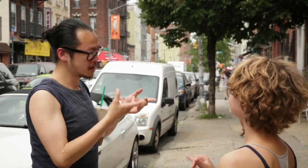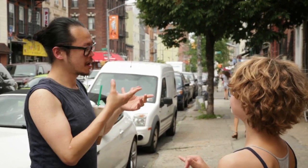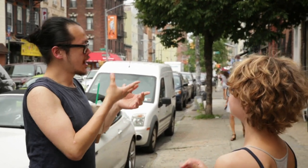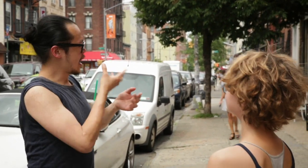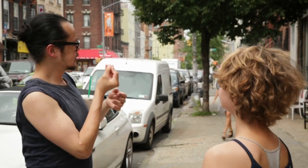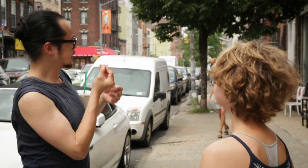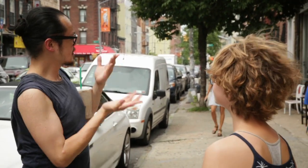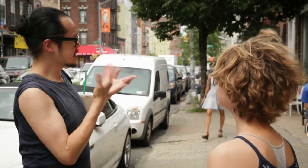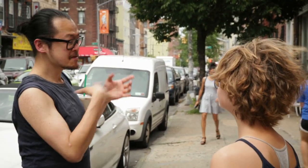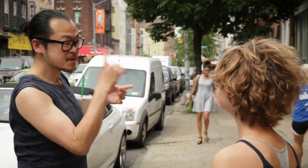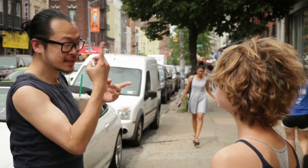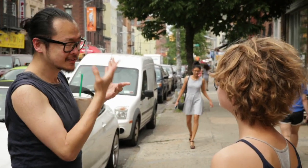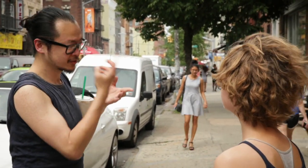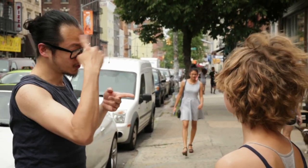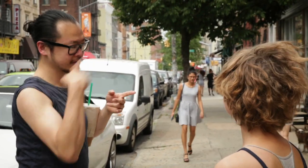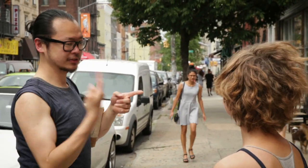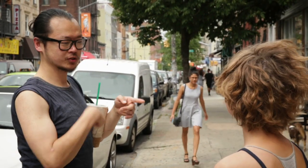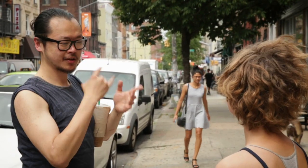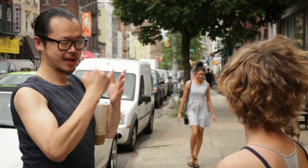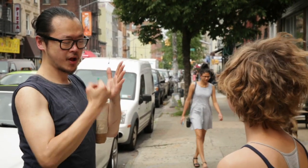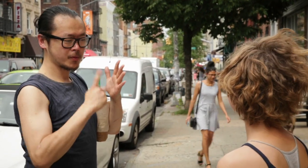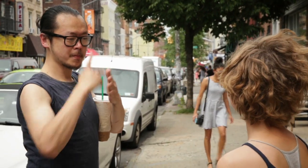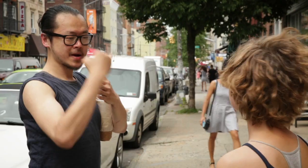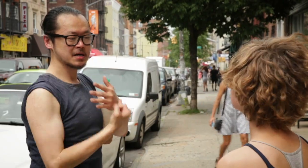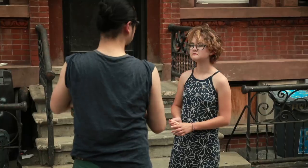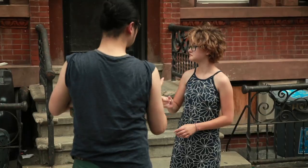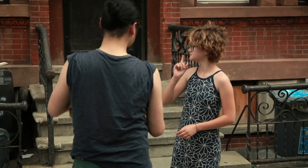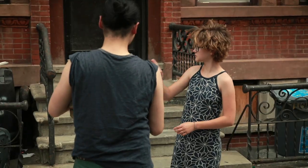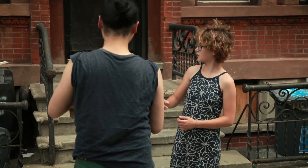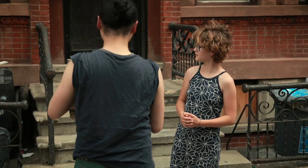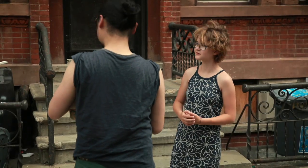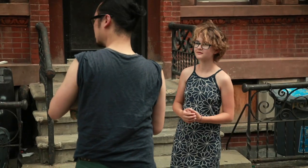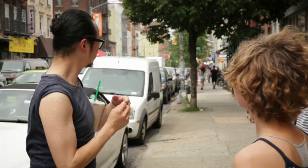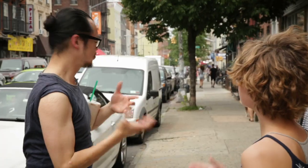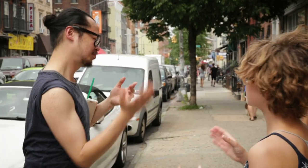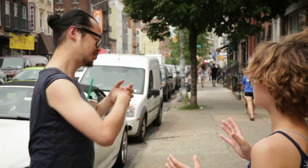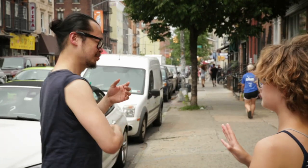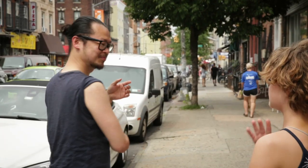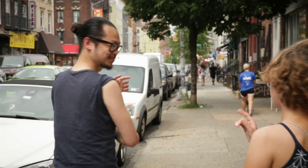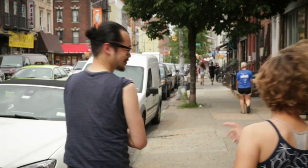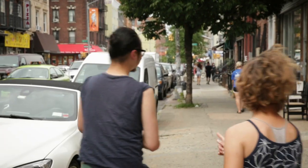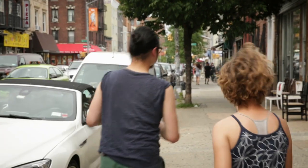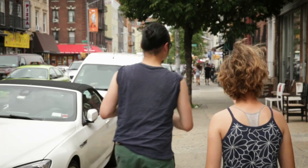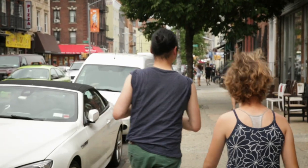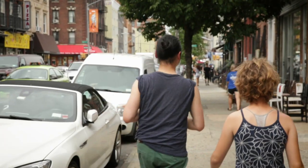And maybe we'll be able to find some things for our art project. Sure! Come along.